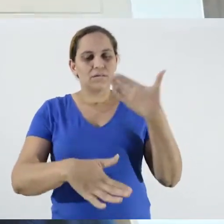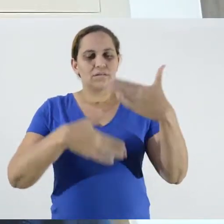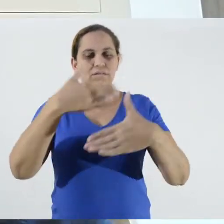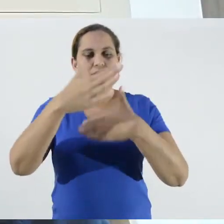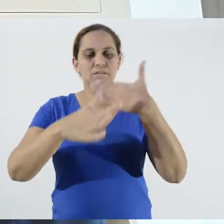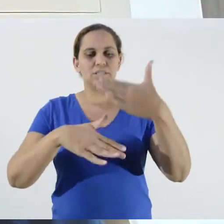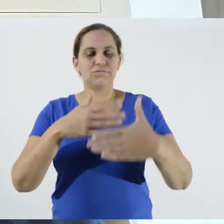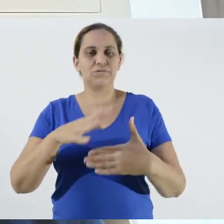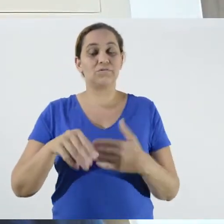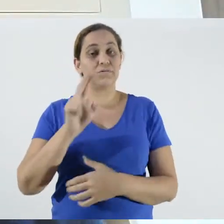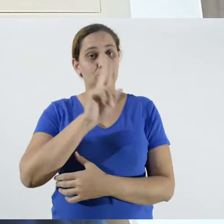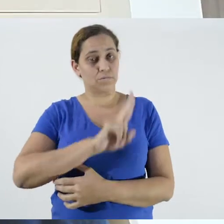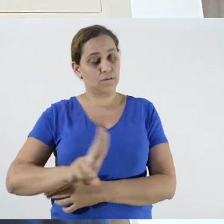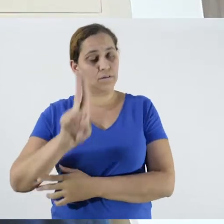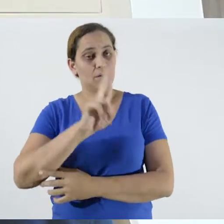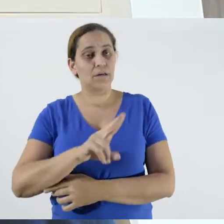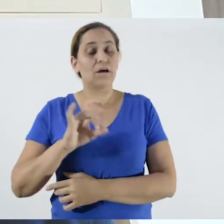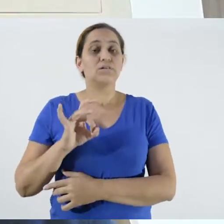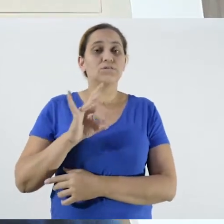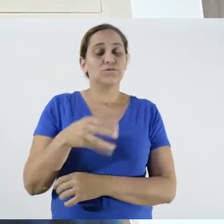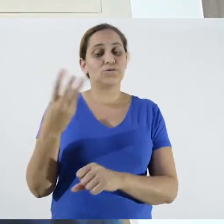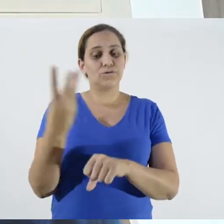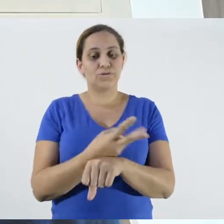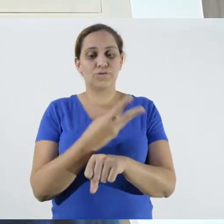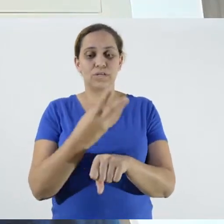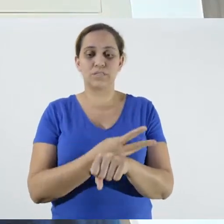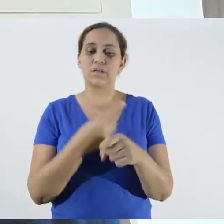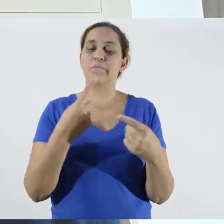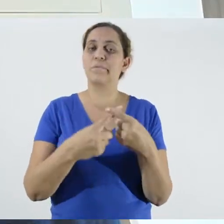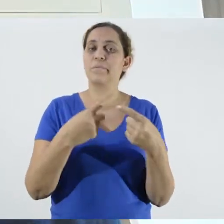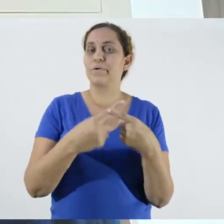used on WhatsApp. This is a very powerful tool